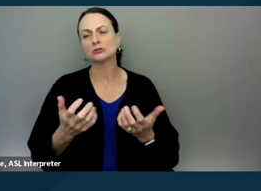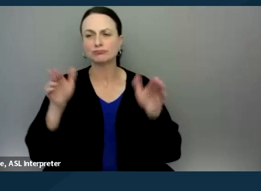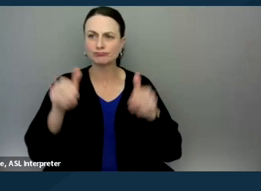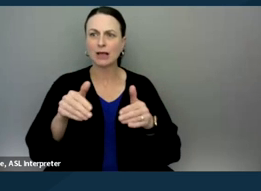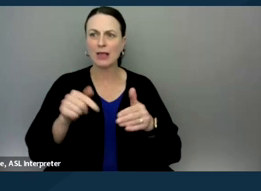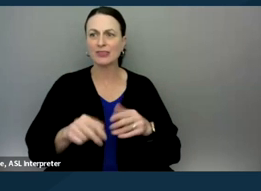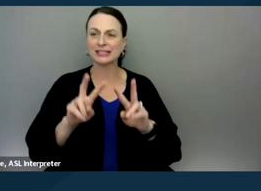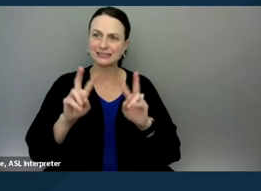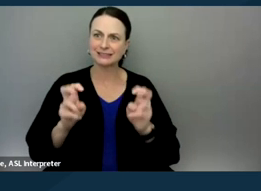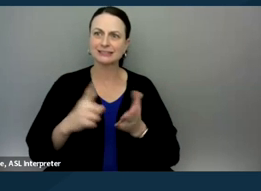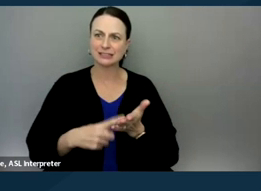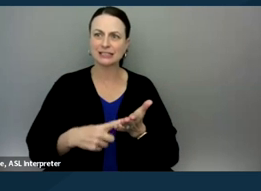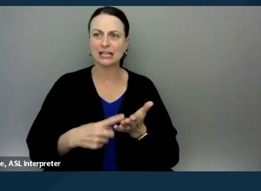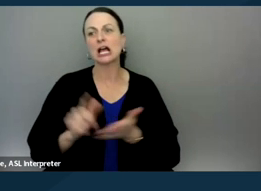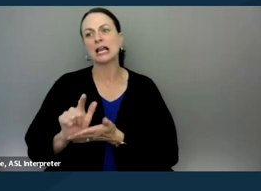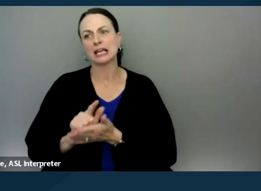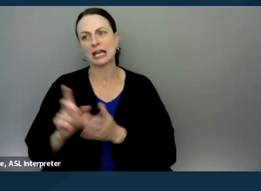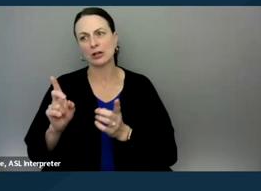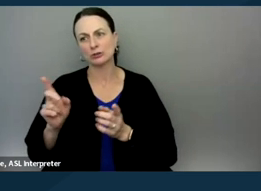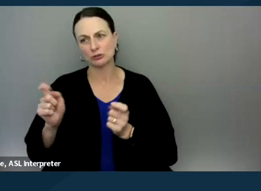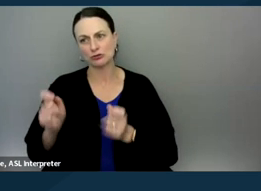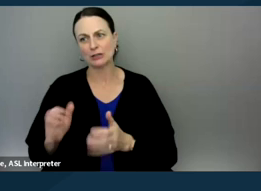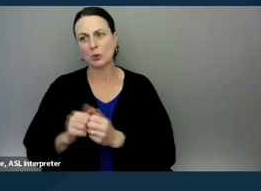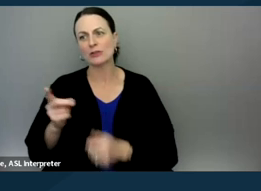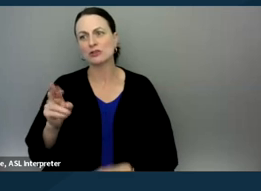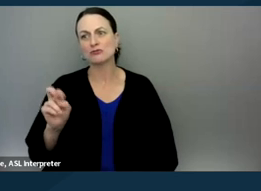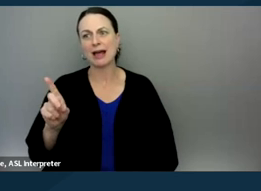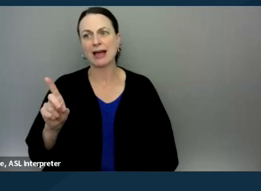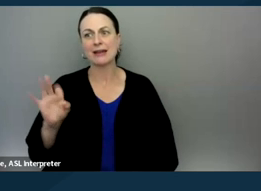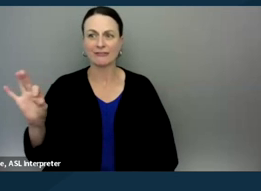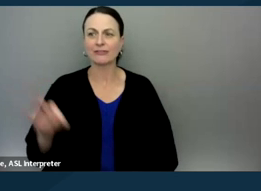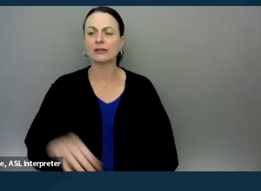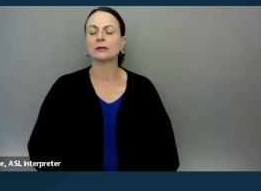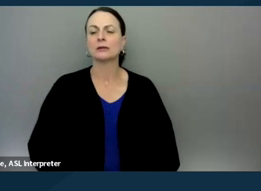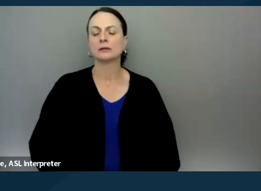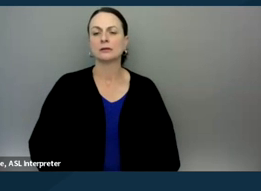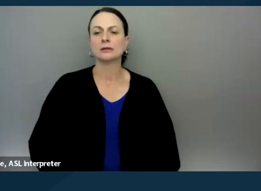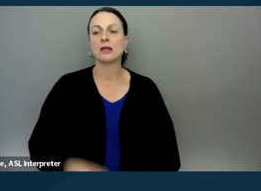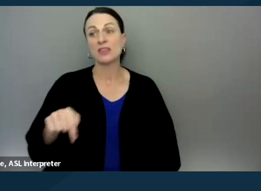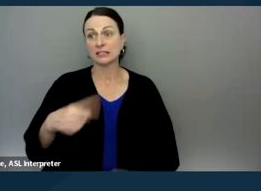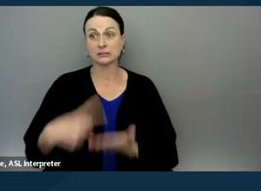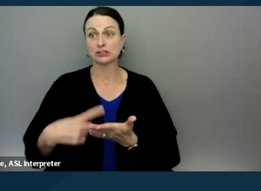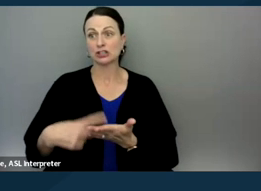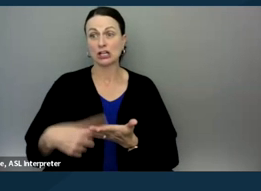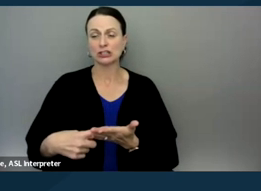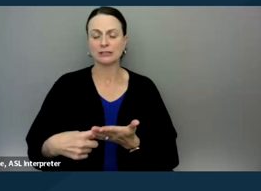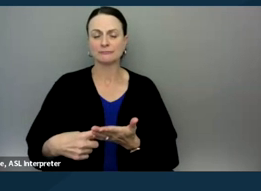she/her/hers, Legal Director with DREDF. I wanted to situate this discussion into a couple of things we know.